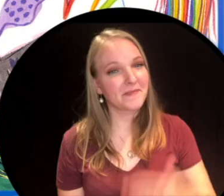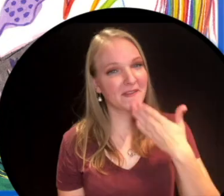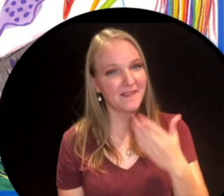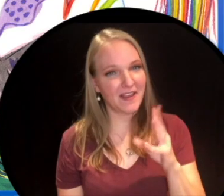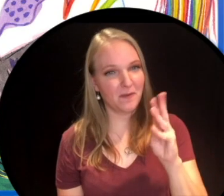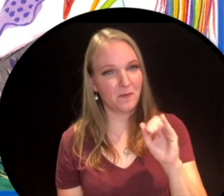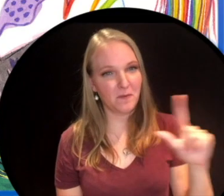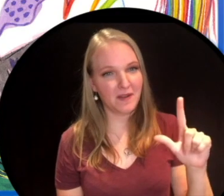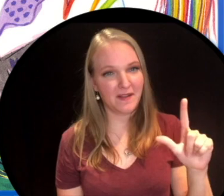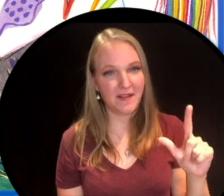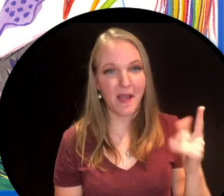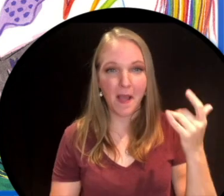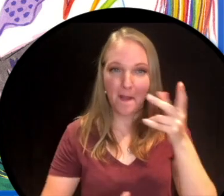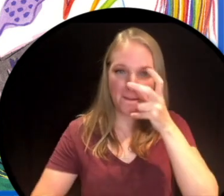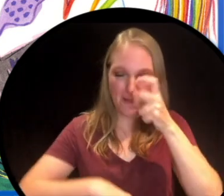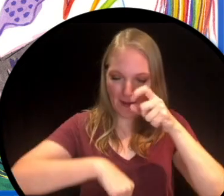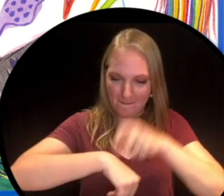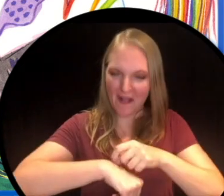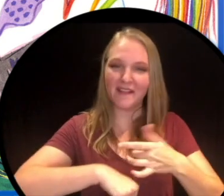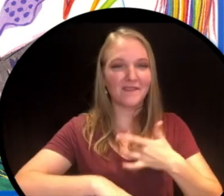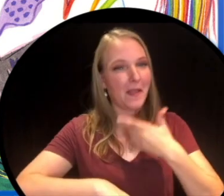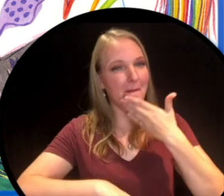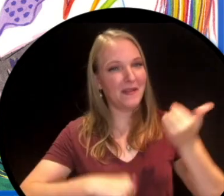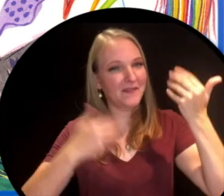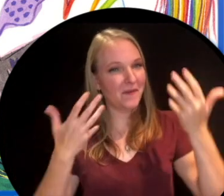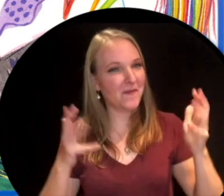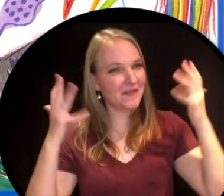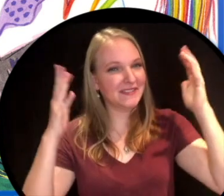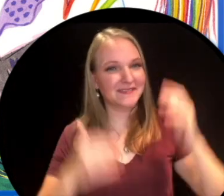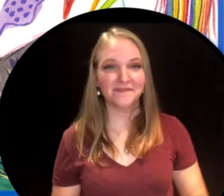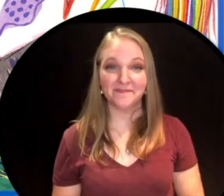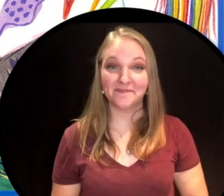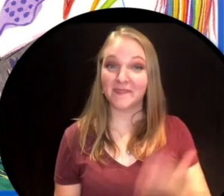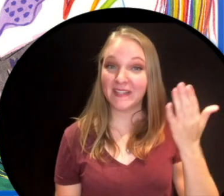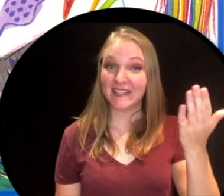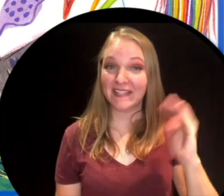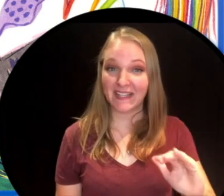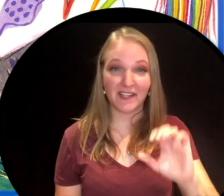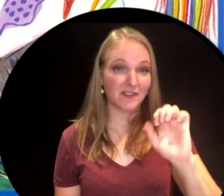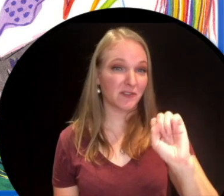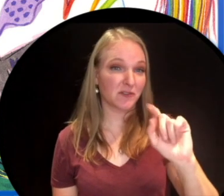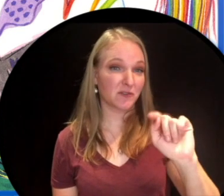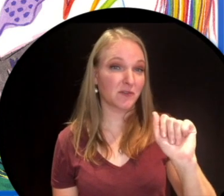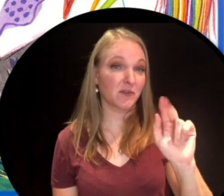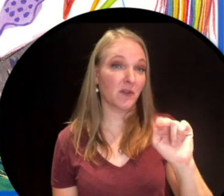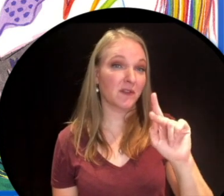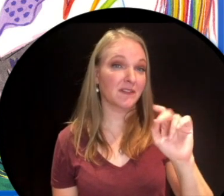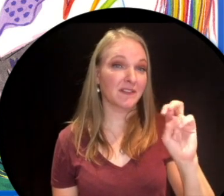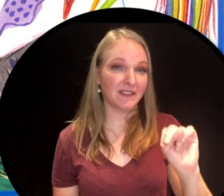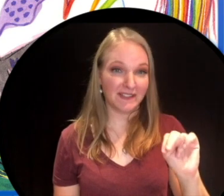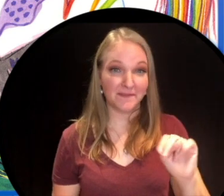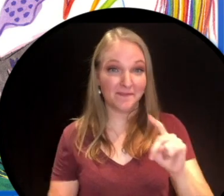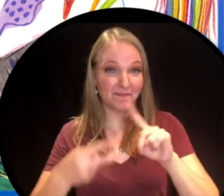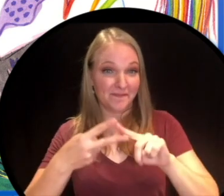Thank you, Will. My bug bites feel better already. Up next, we have the Stauntons, Ted and Will